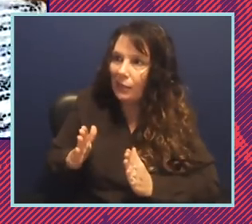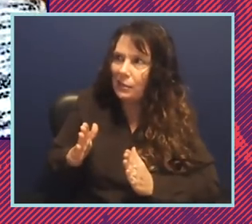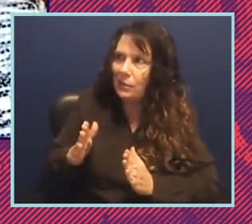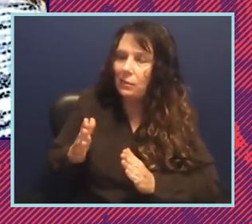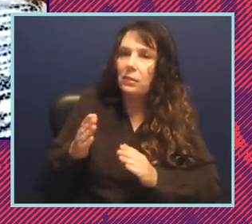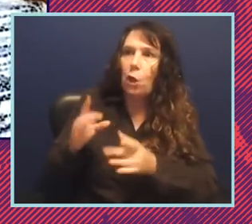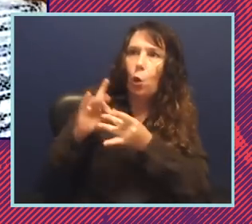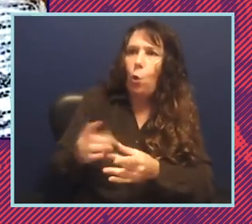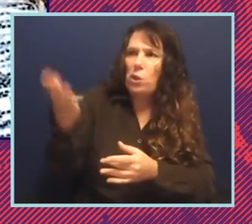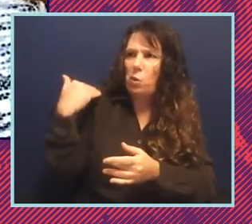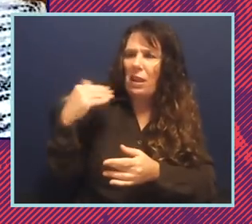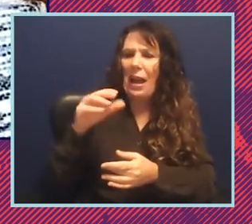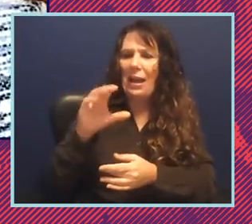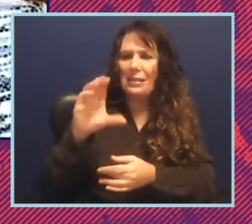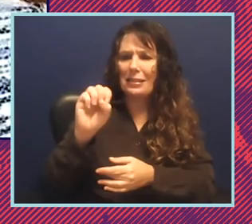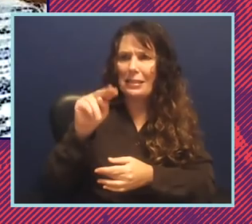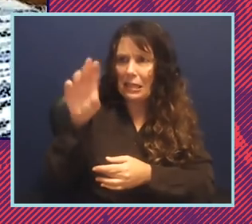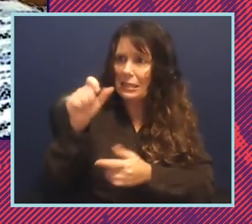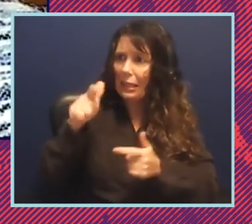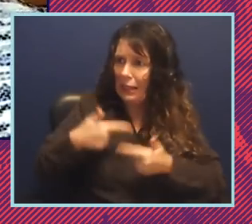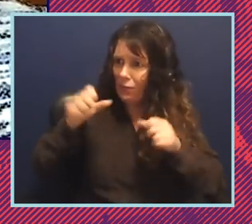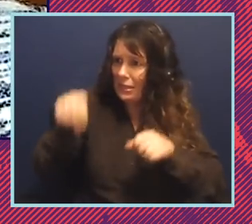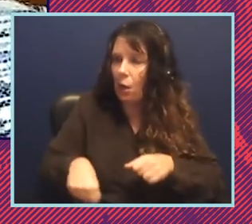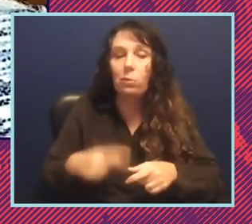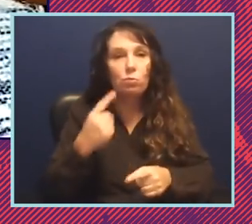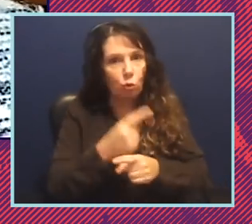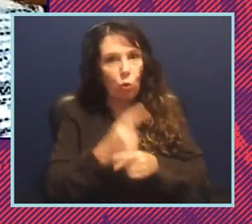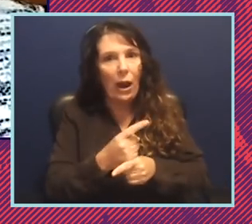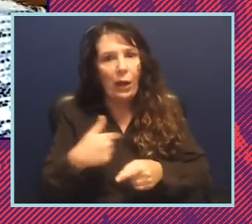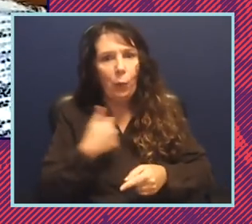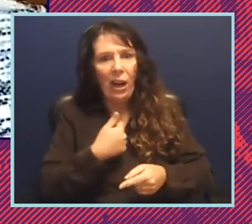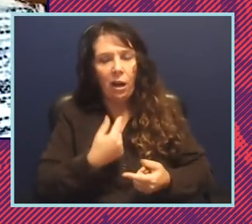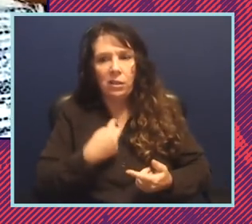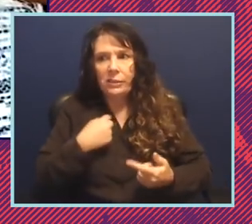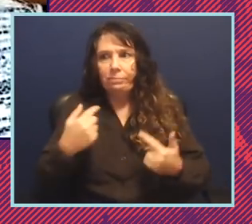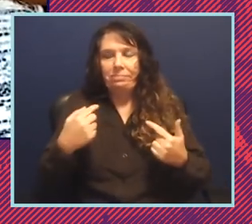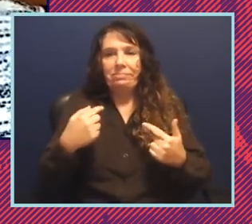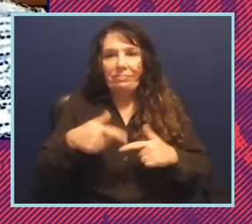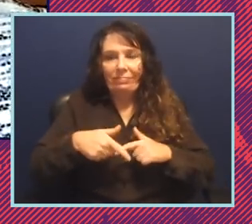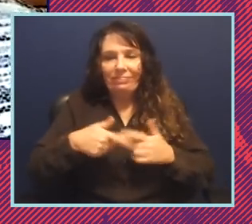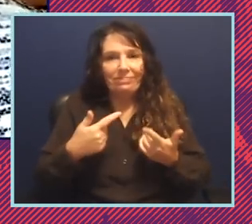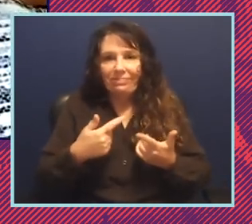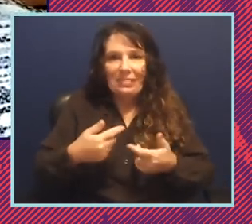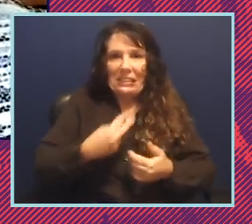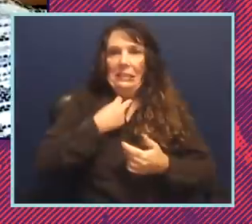census live and we are being held hostage to these very extreme very racialist policies